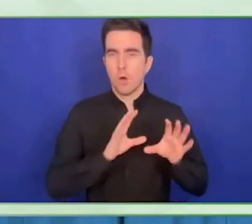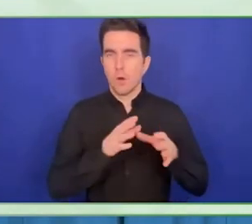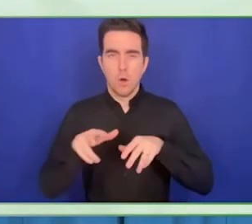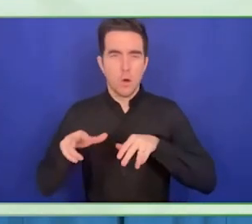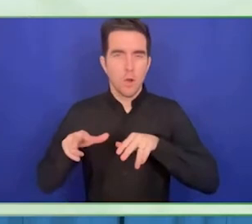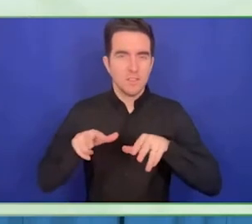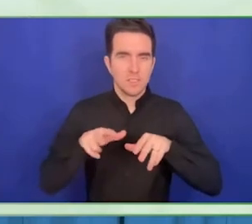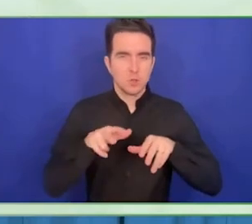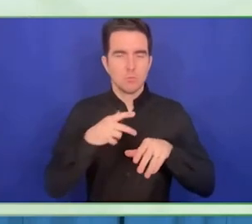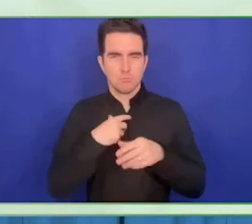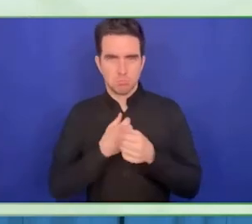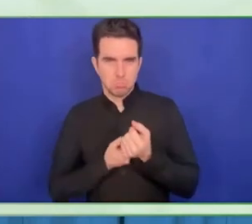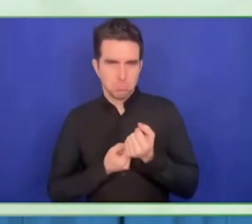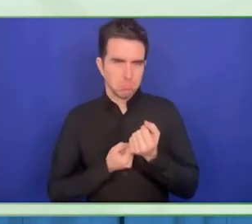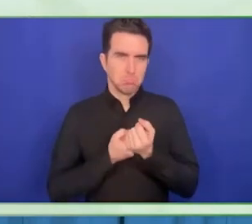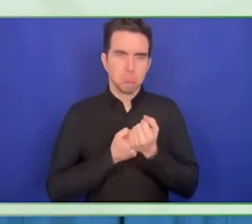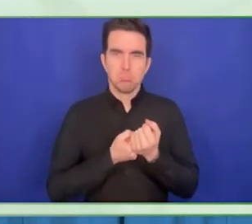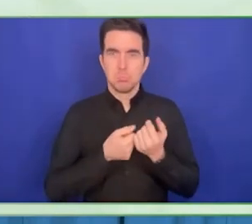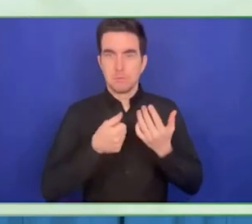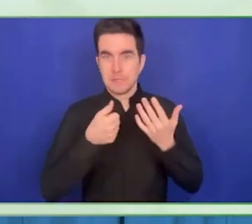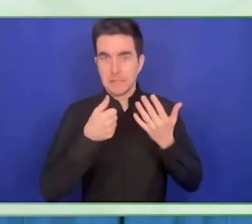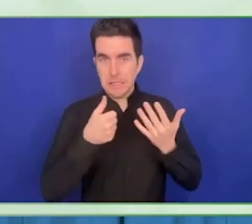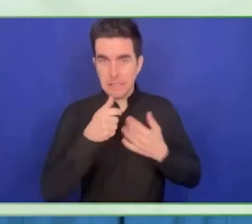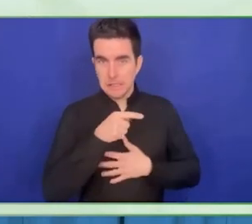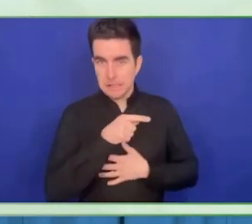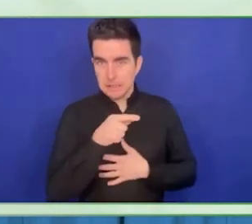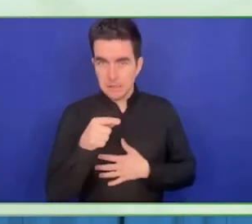they coordinated the materials with the Minister of education.